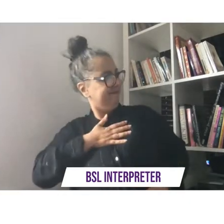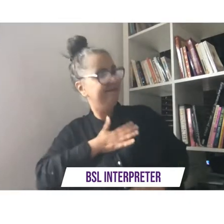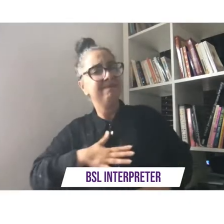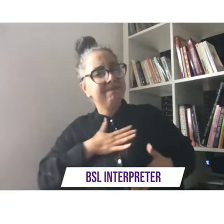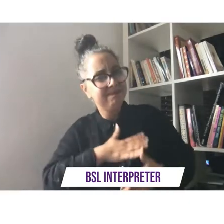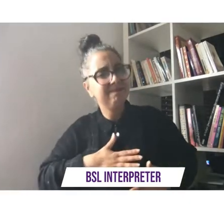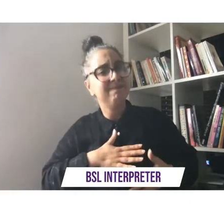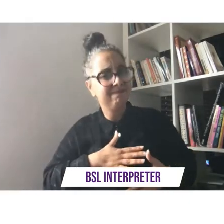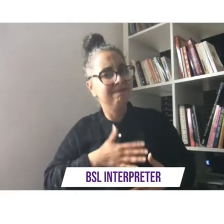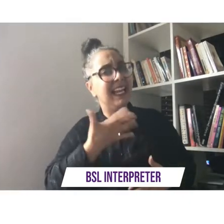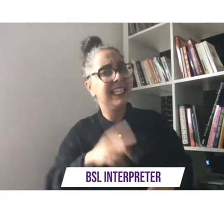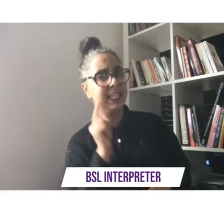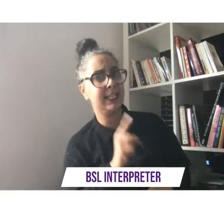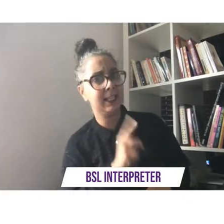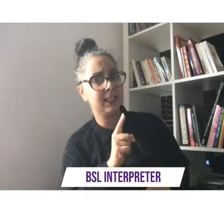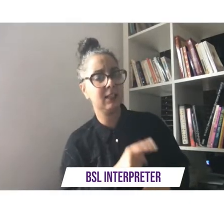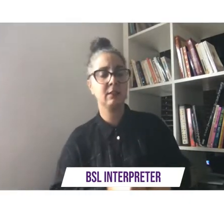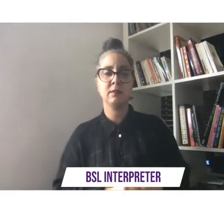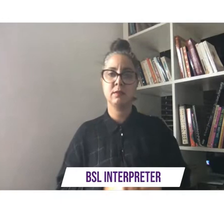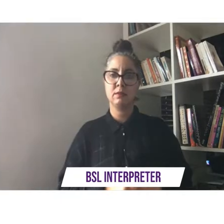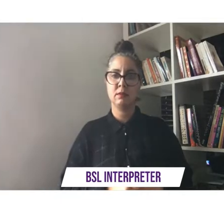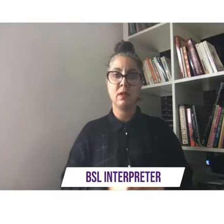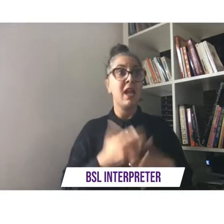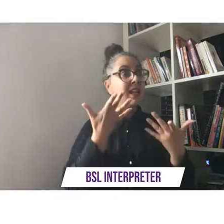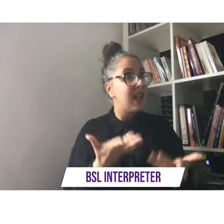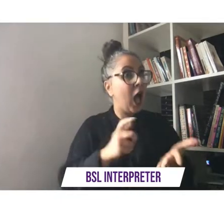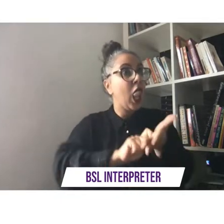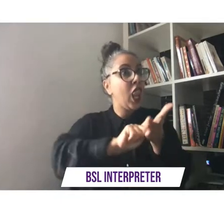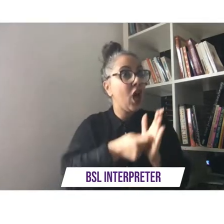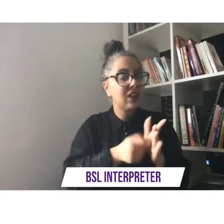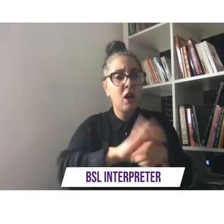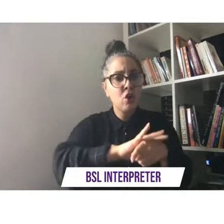right now we're in lockdown and now freedom has been taken away for for really important reasons